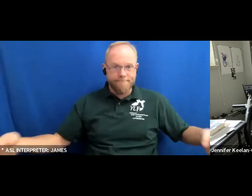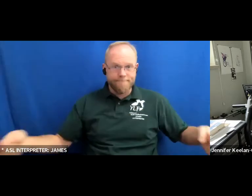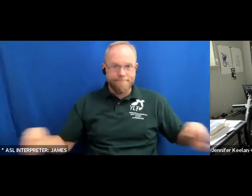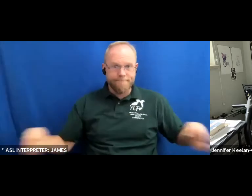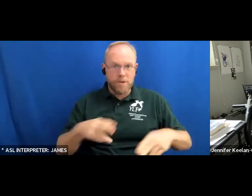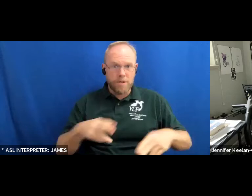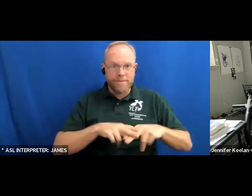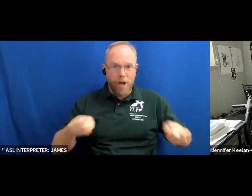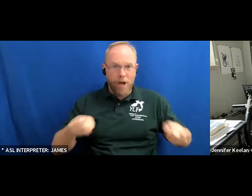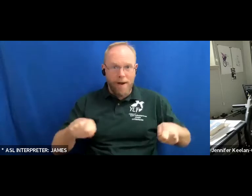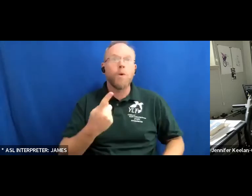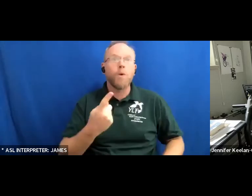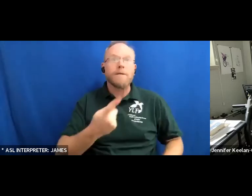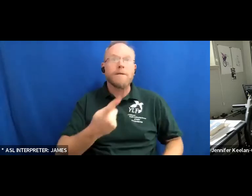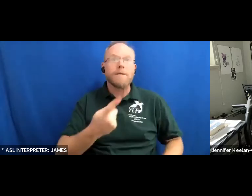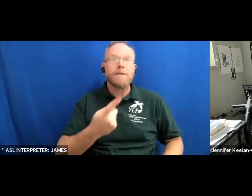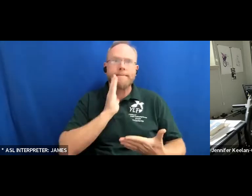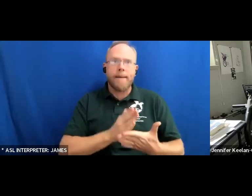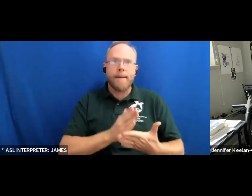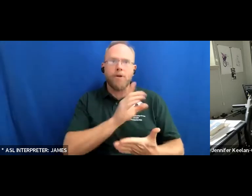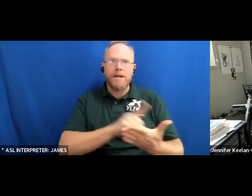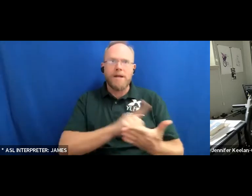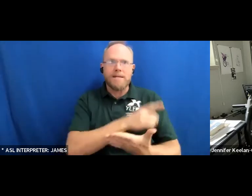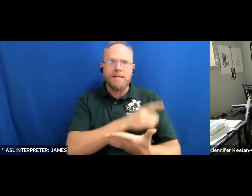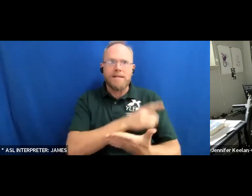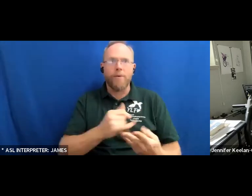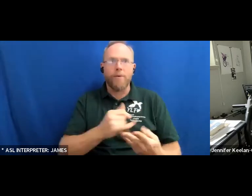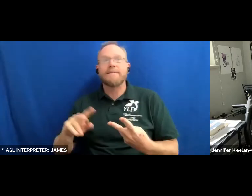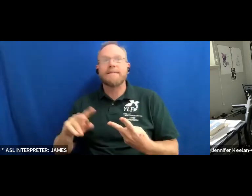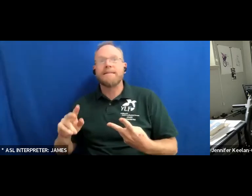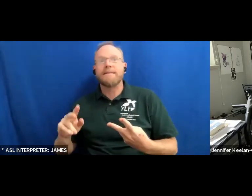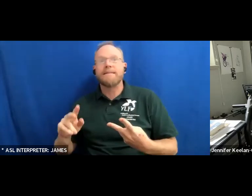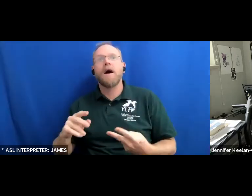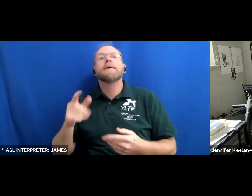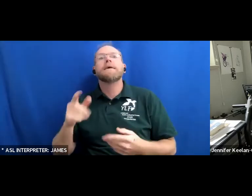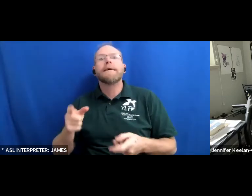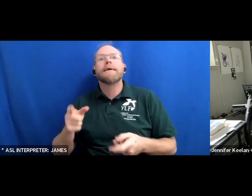with a sticker that says give me a lift and the other says greyhound is a dirty dog